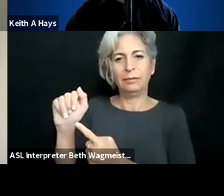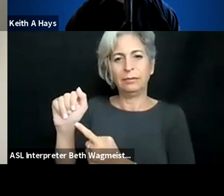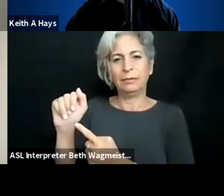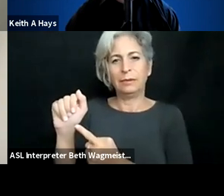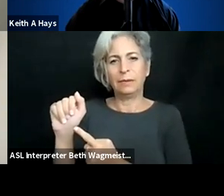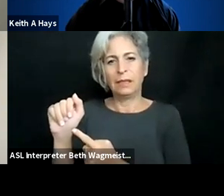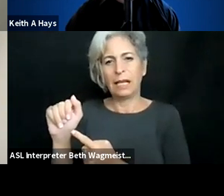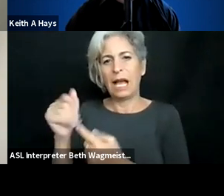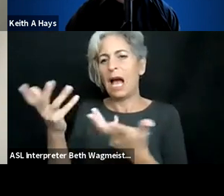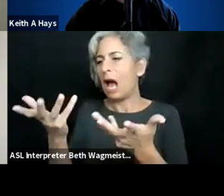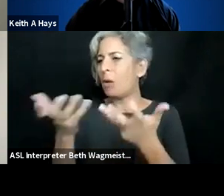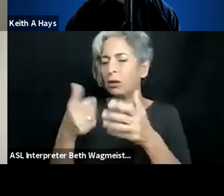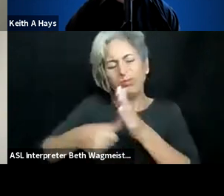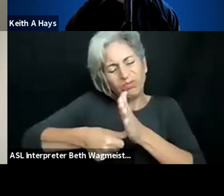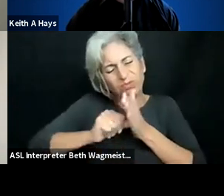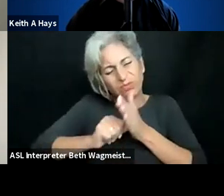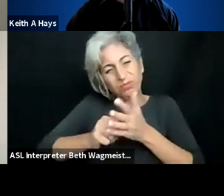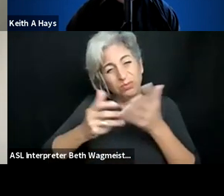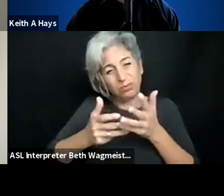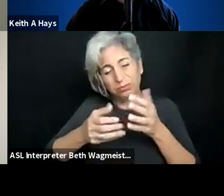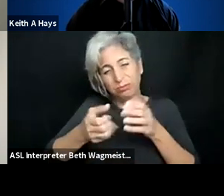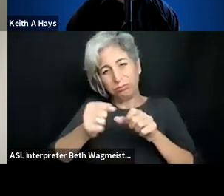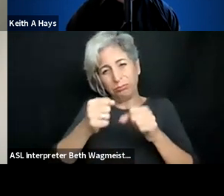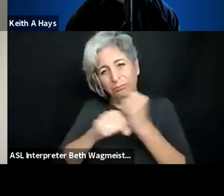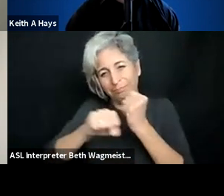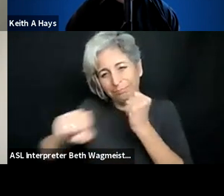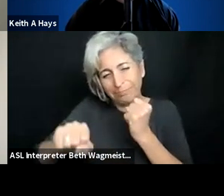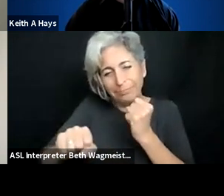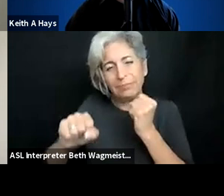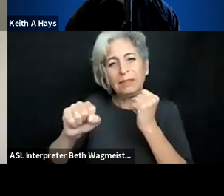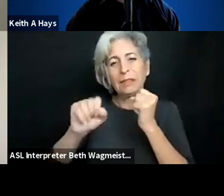is on artificial intelligence for persons with disabilities.